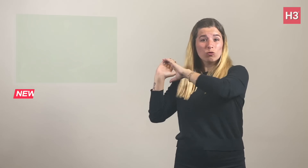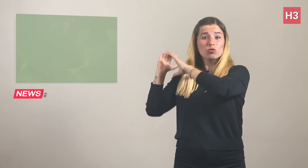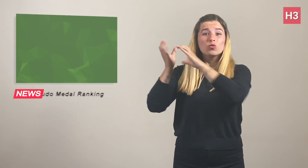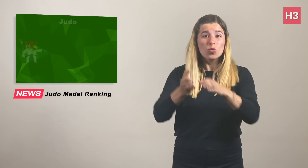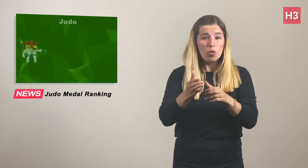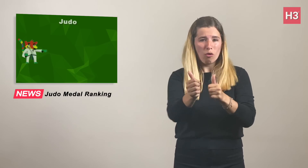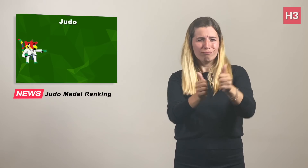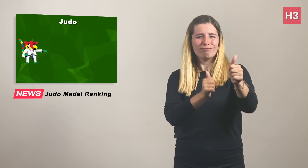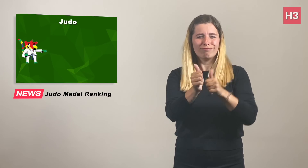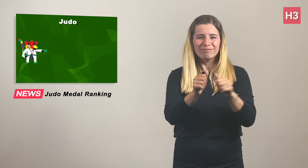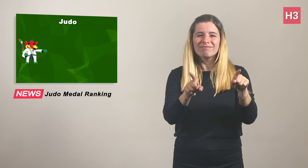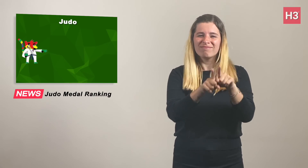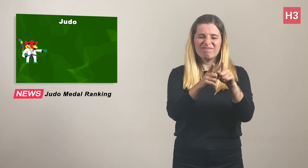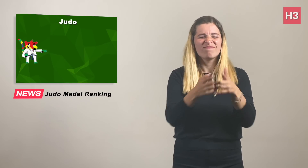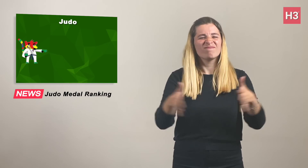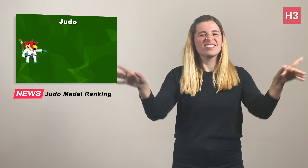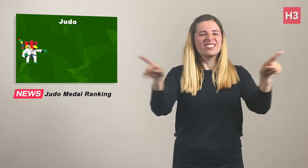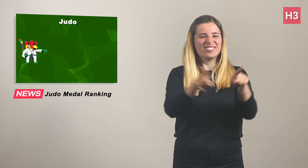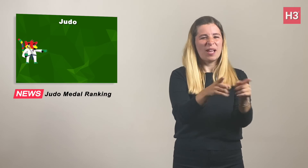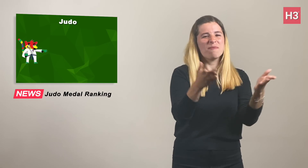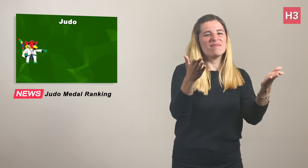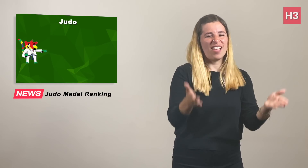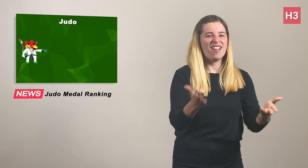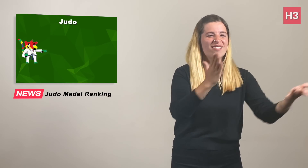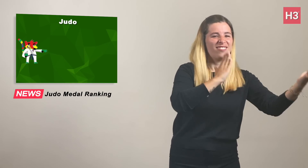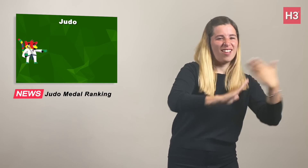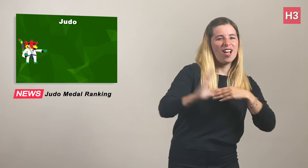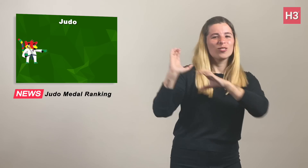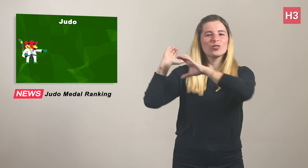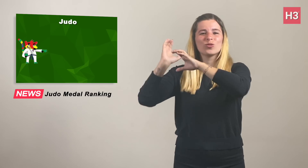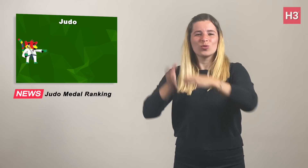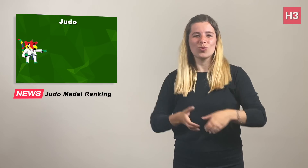Judo competitions have ended on the same day,